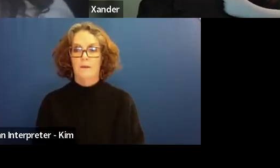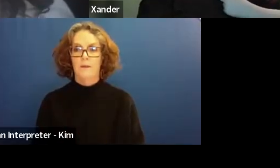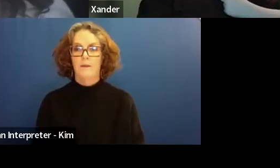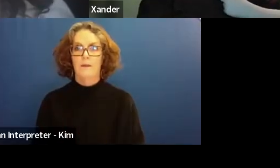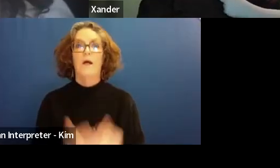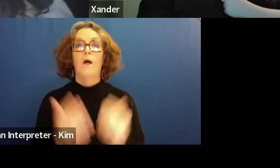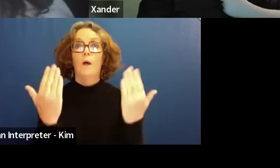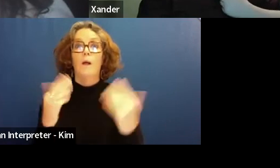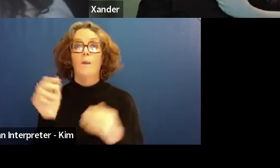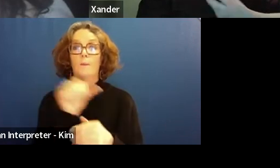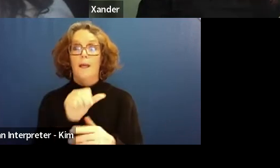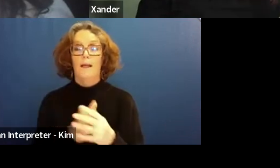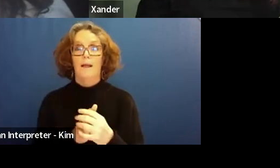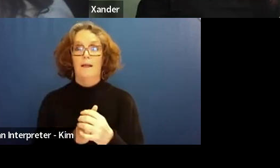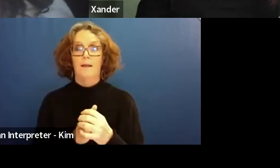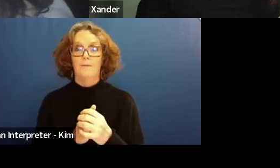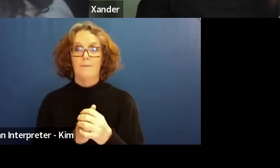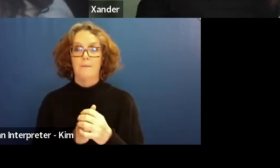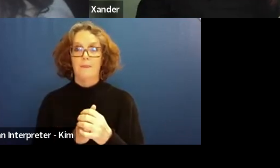Welcome back everyone. Thank you.